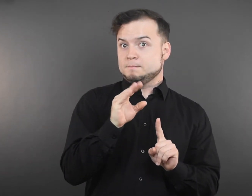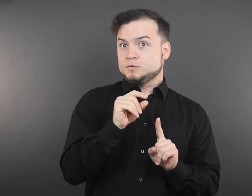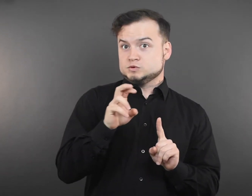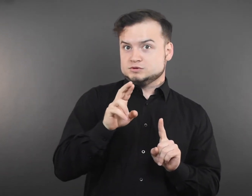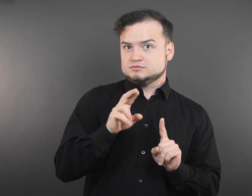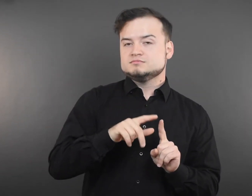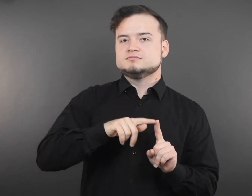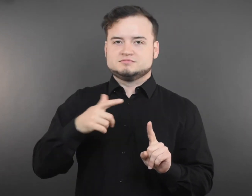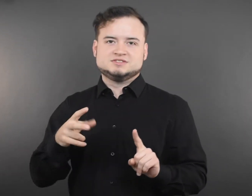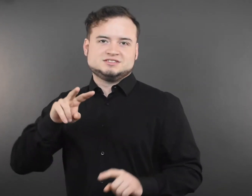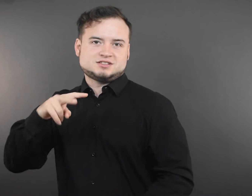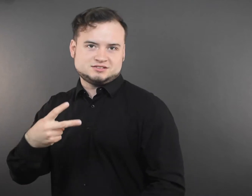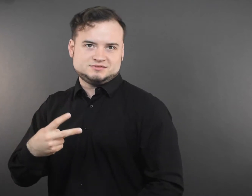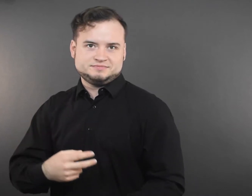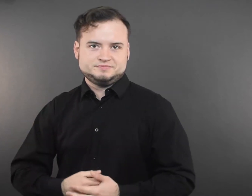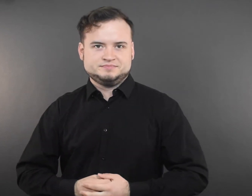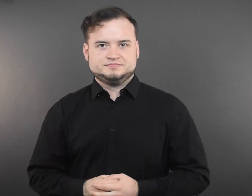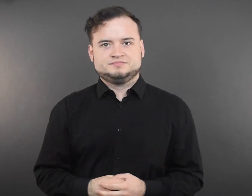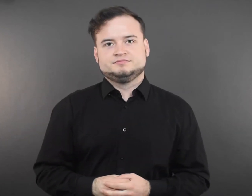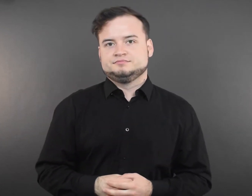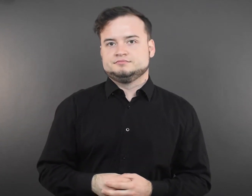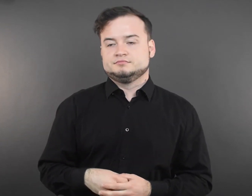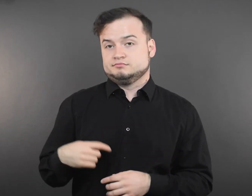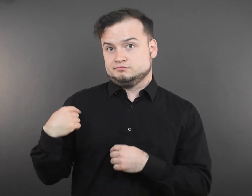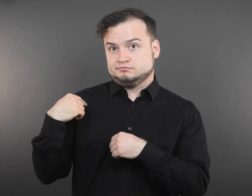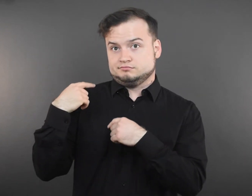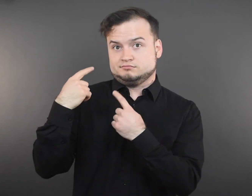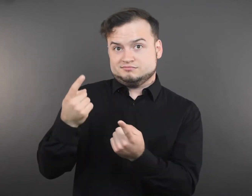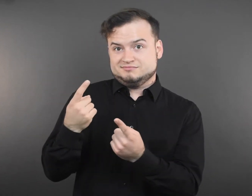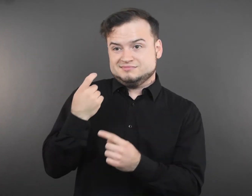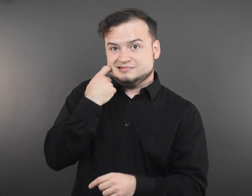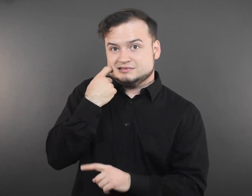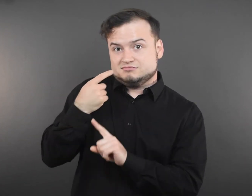Over the past month we have seen steady increases in cases,